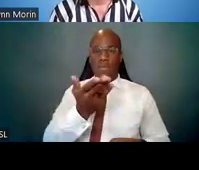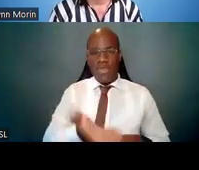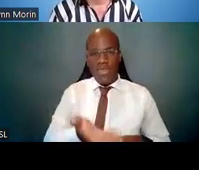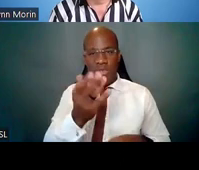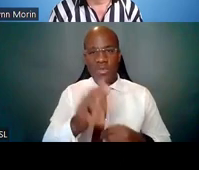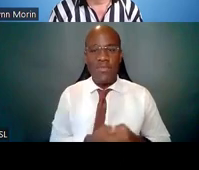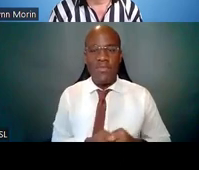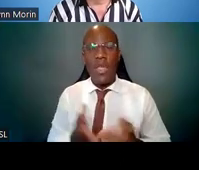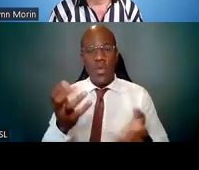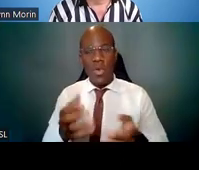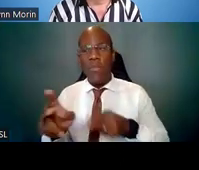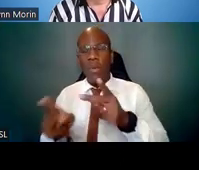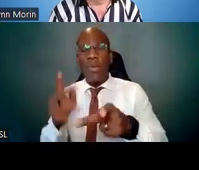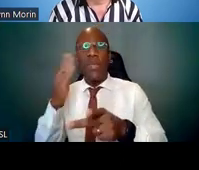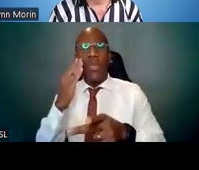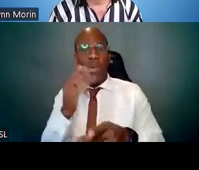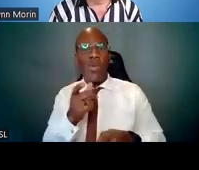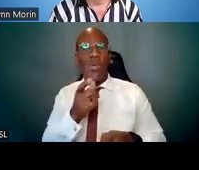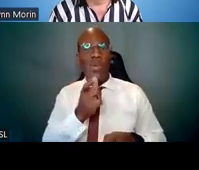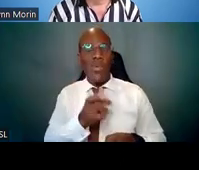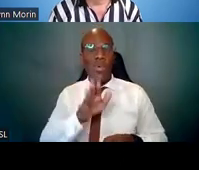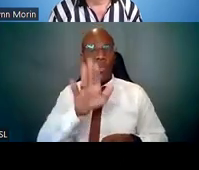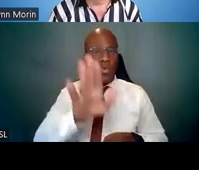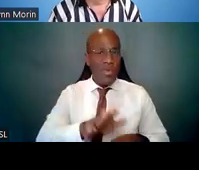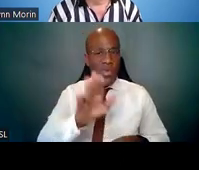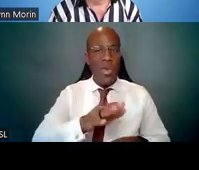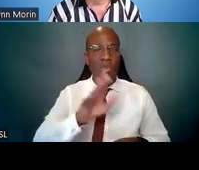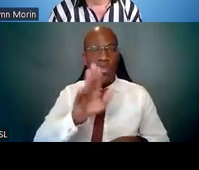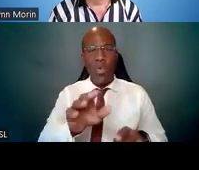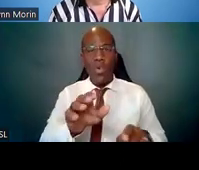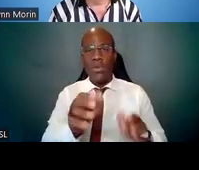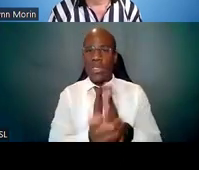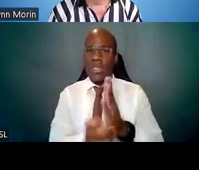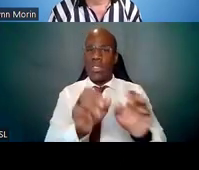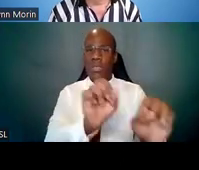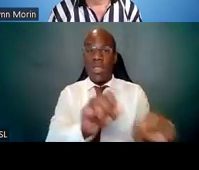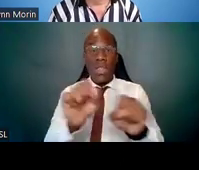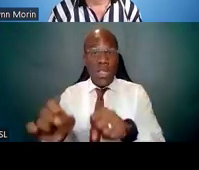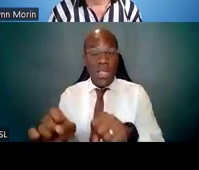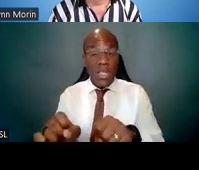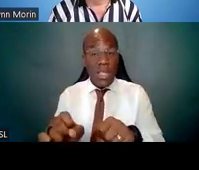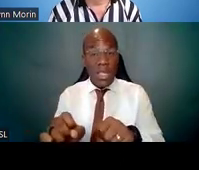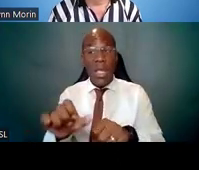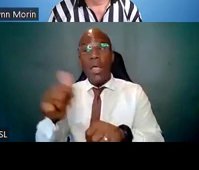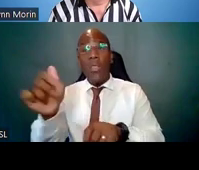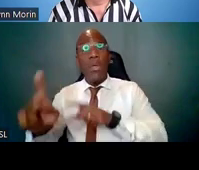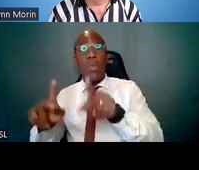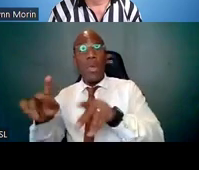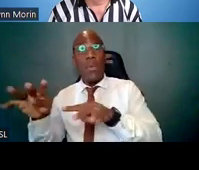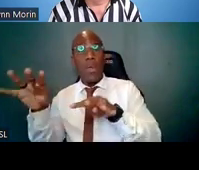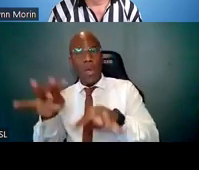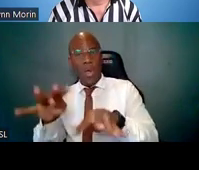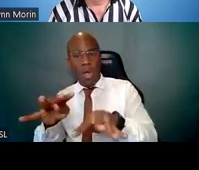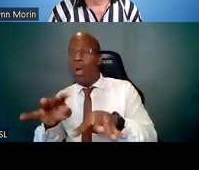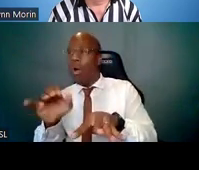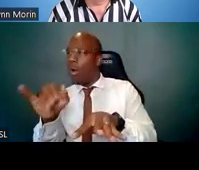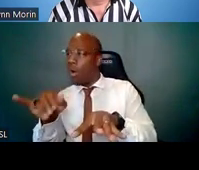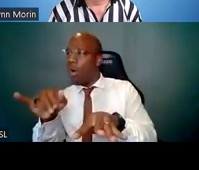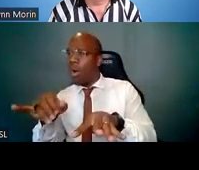that you are a part of, and those individuals are going to begin to see your ability beyond your mentor